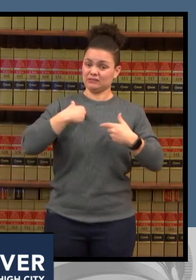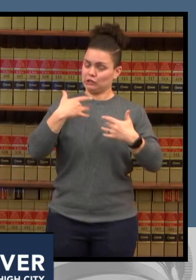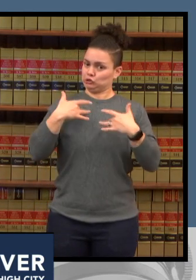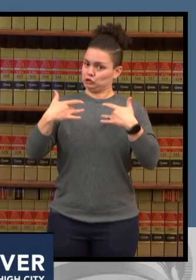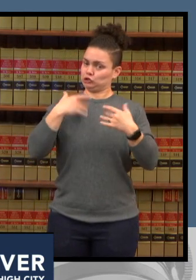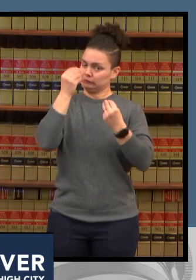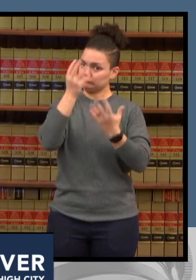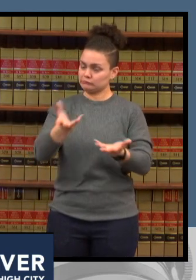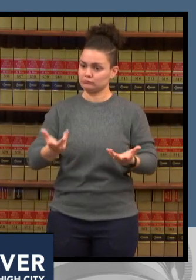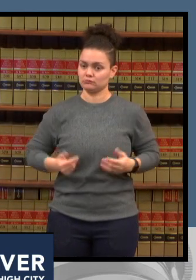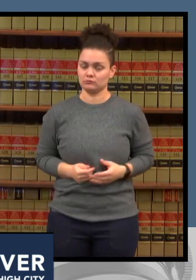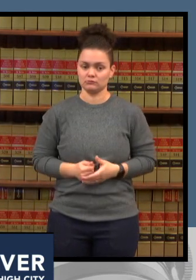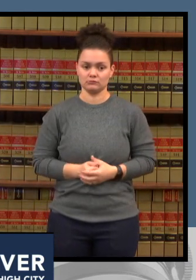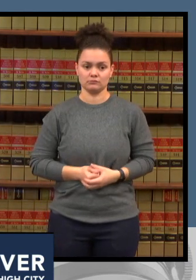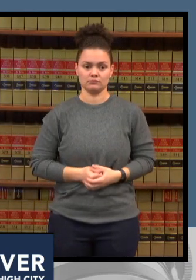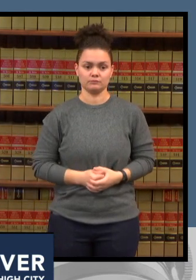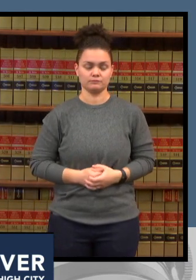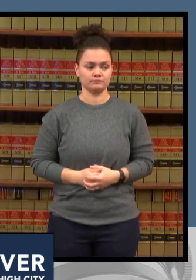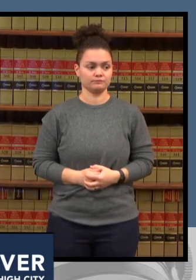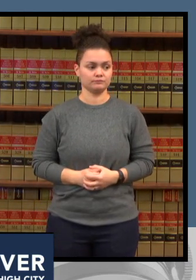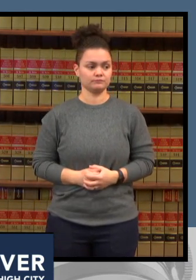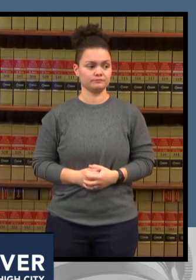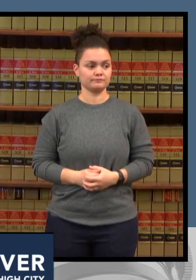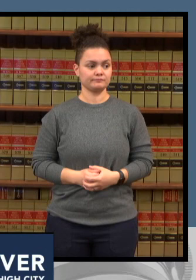thank you kathy all right mayor let's go to esteban